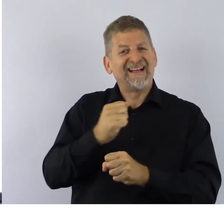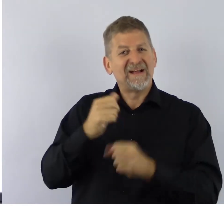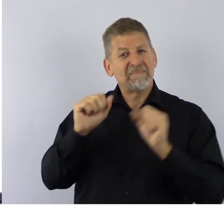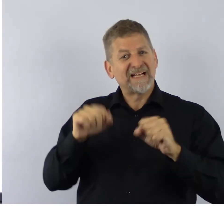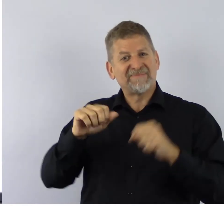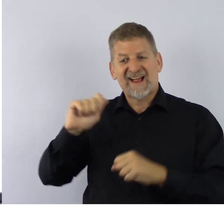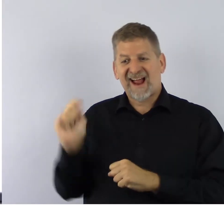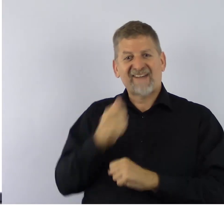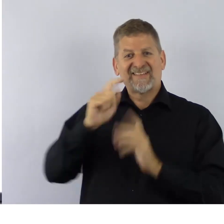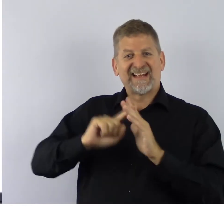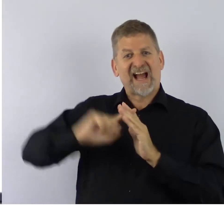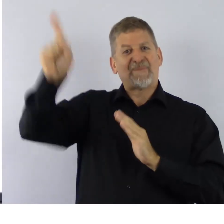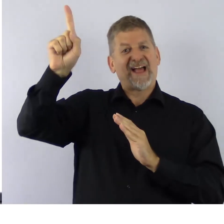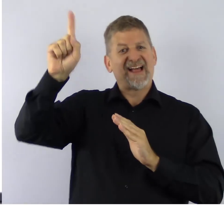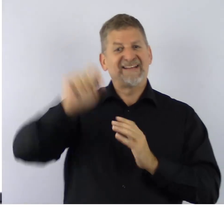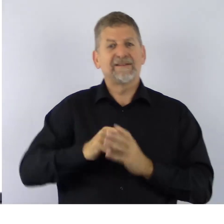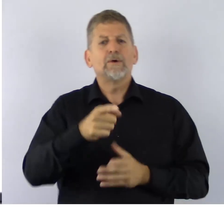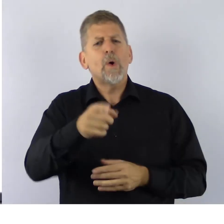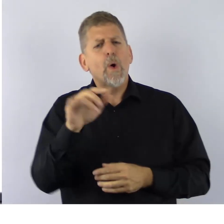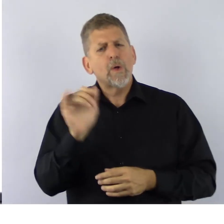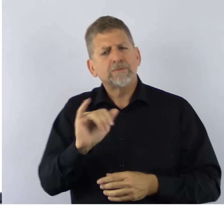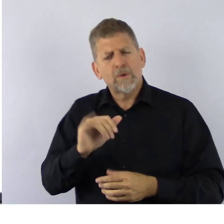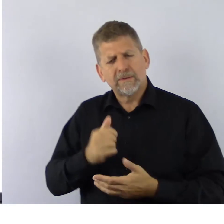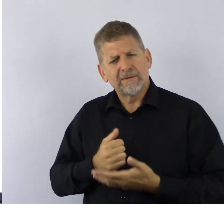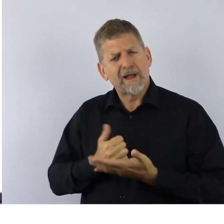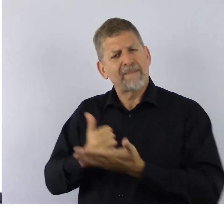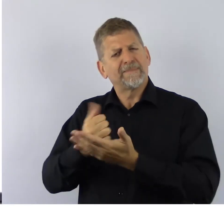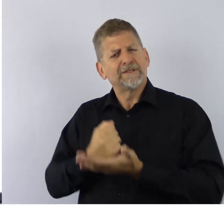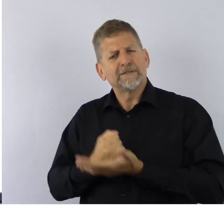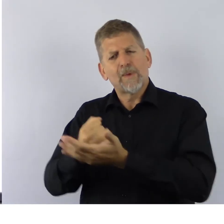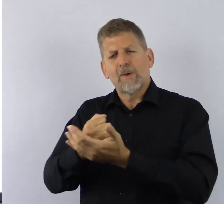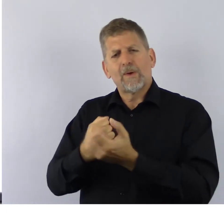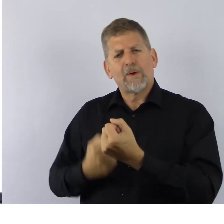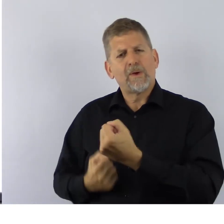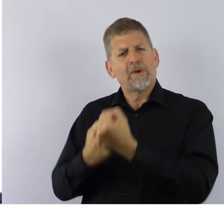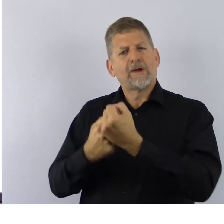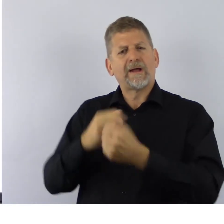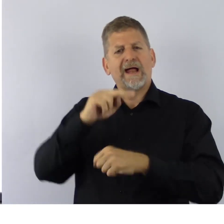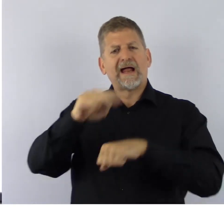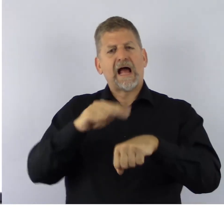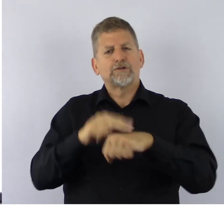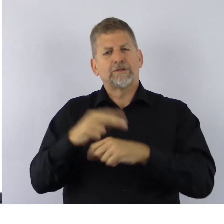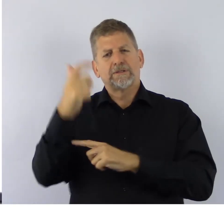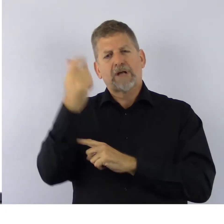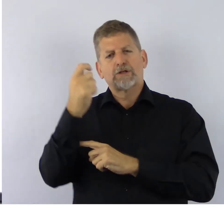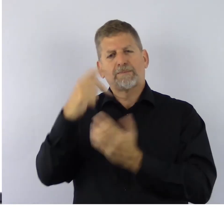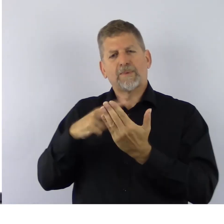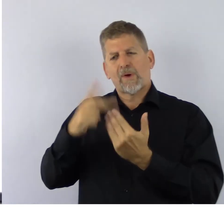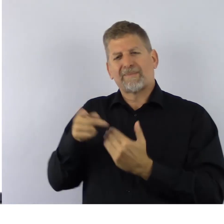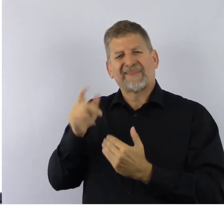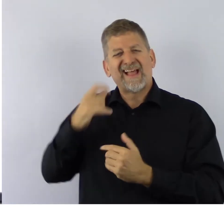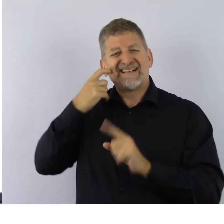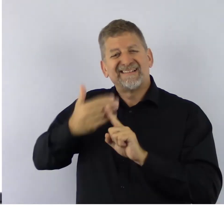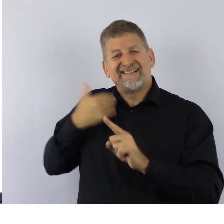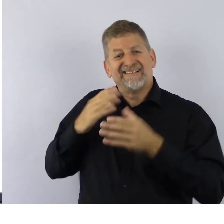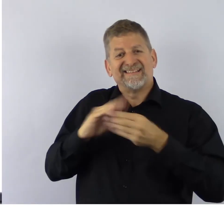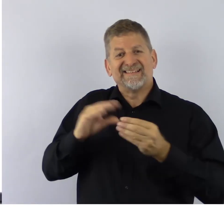You’ll also be supporting the National Scholarship Program I mentioned earlier, as proceeds from this event